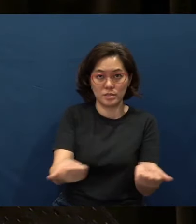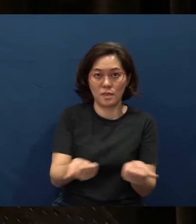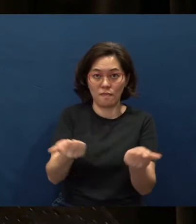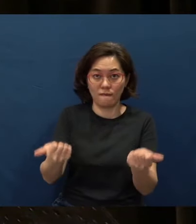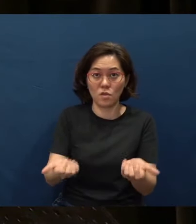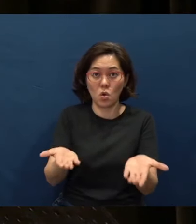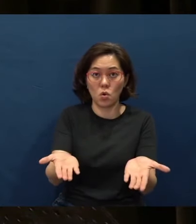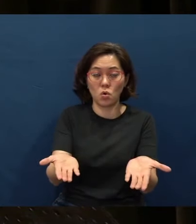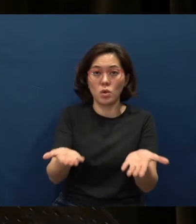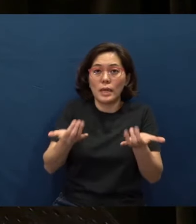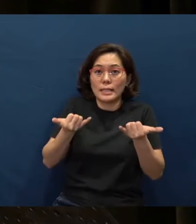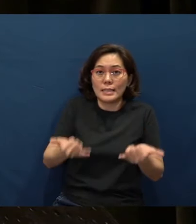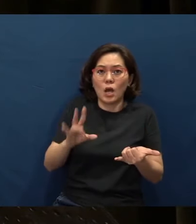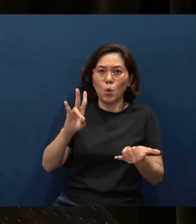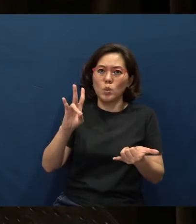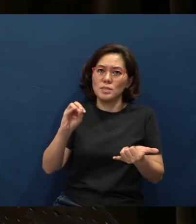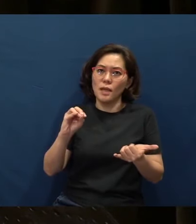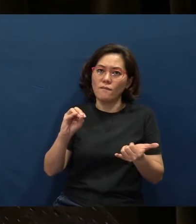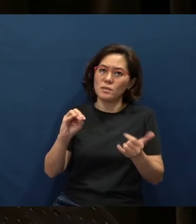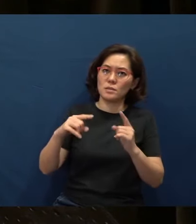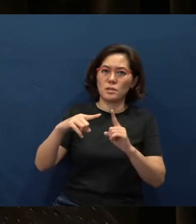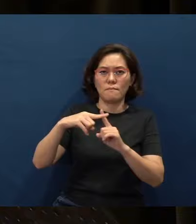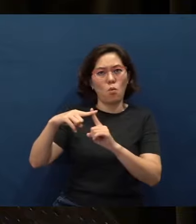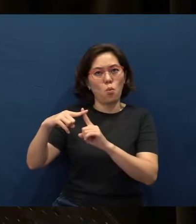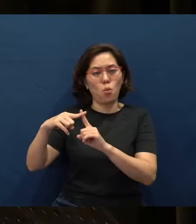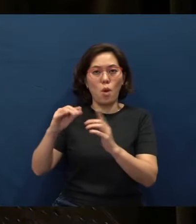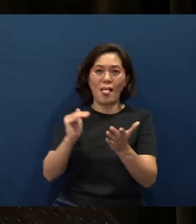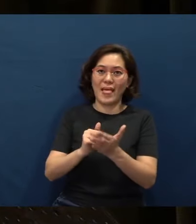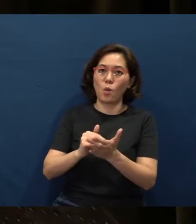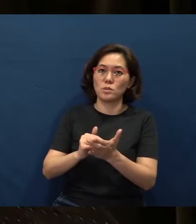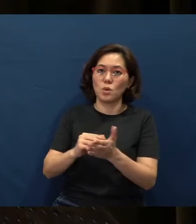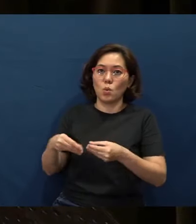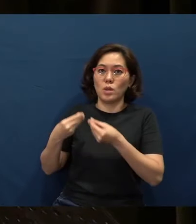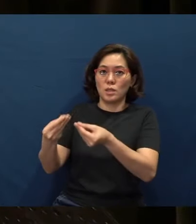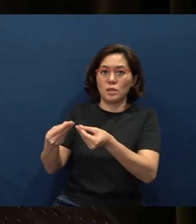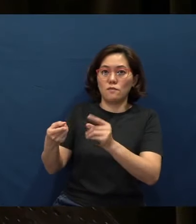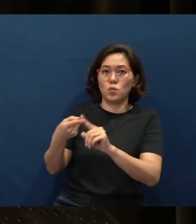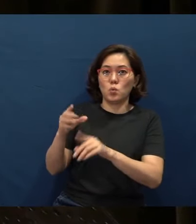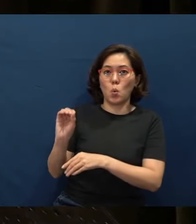So now that 70-plus thousand (dollars) will be handed over to OM,